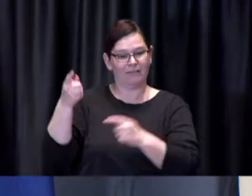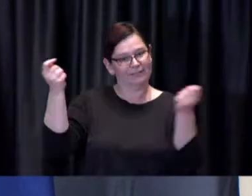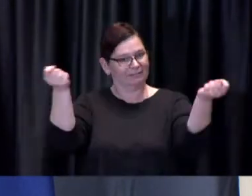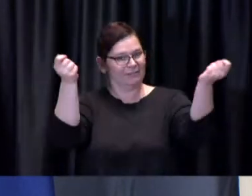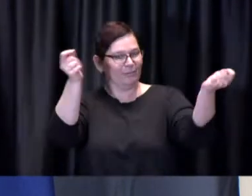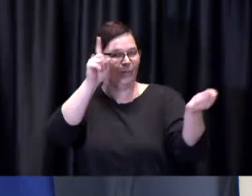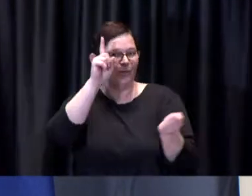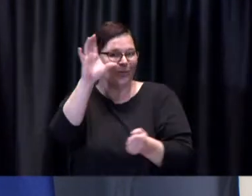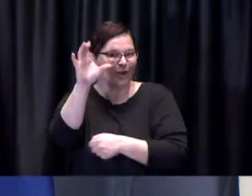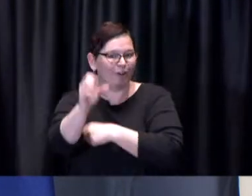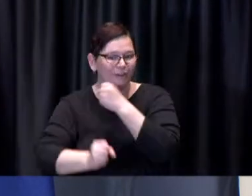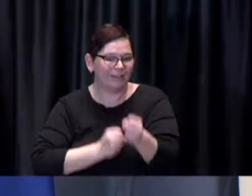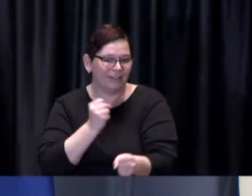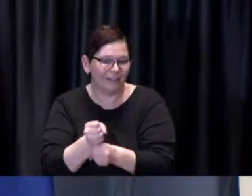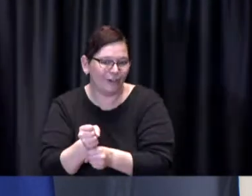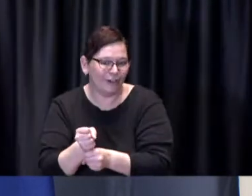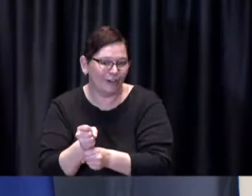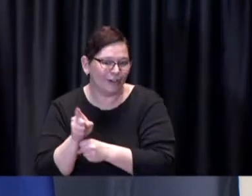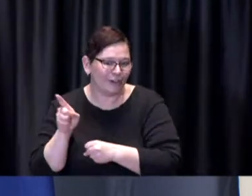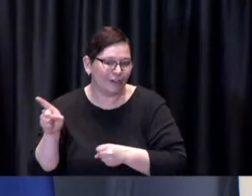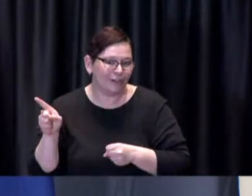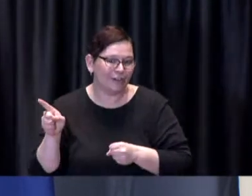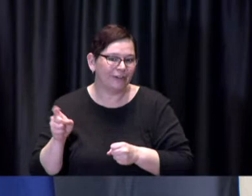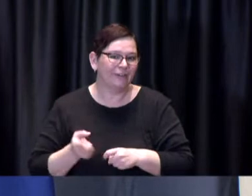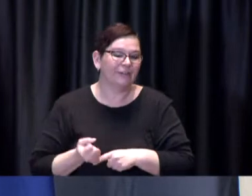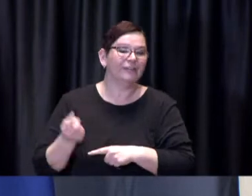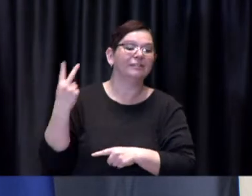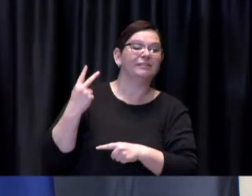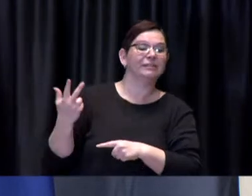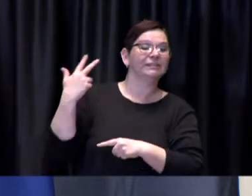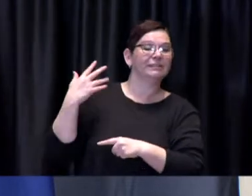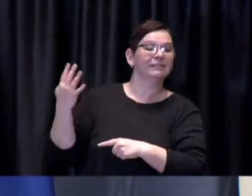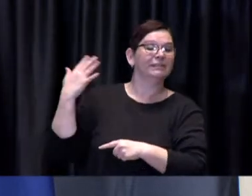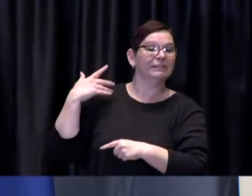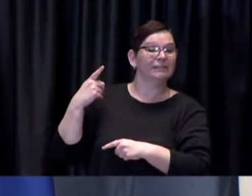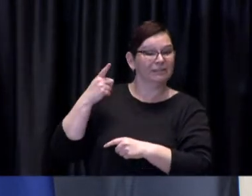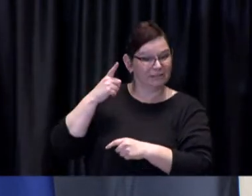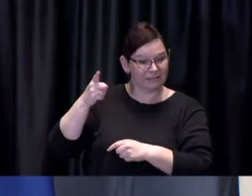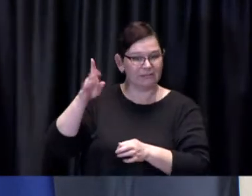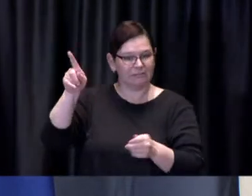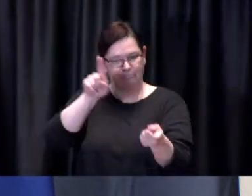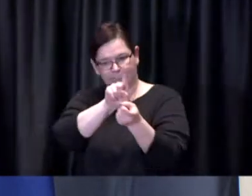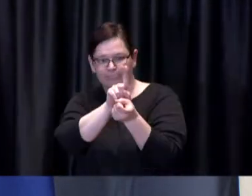In recent years, Humber Valley has been redesigned to be accessible for golfers with differing abilities.